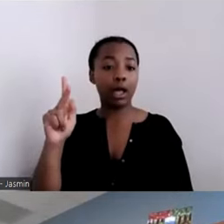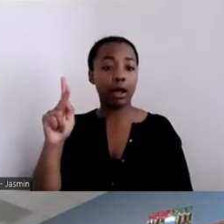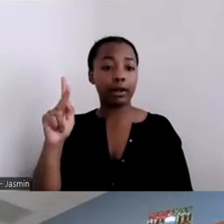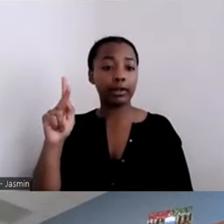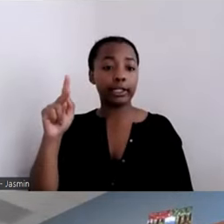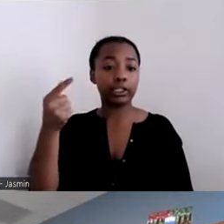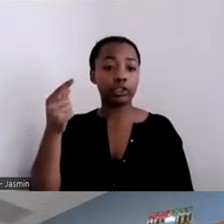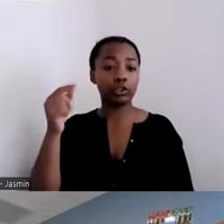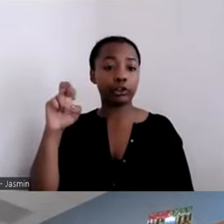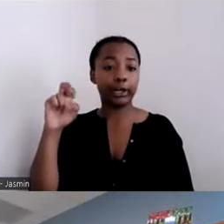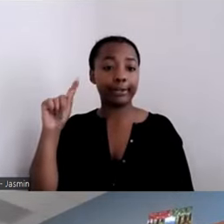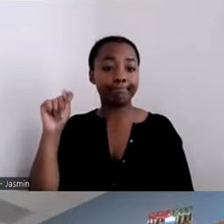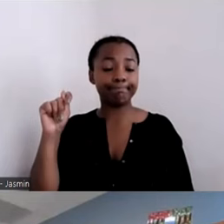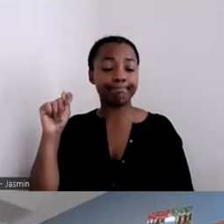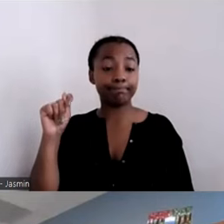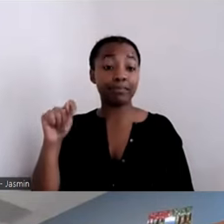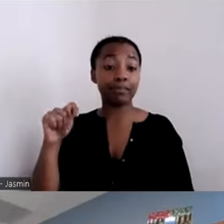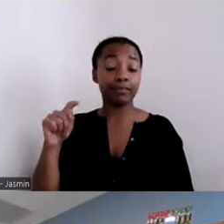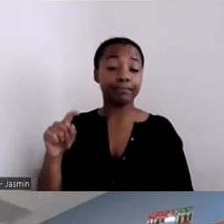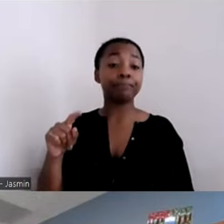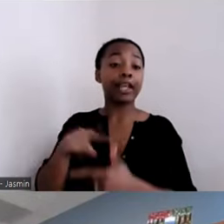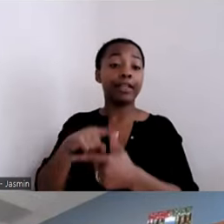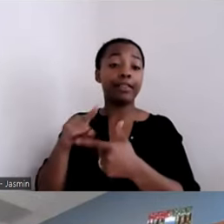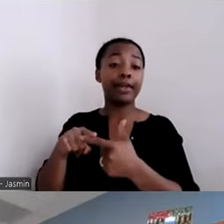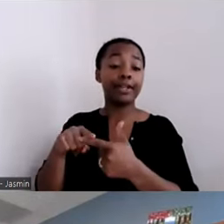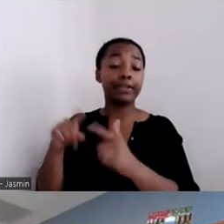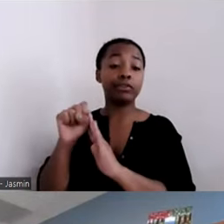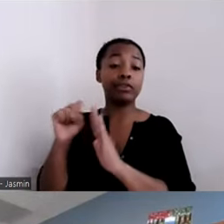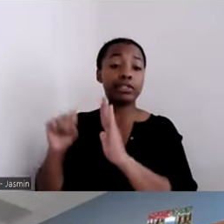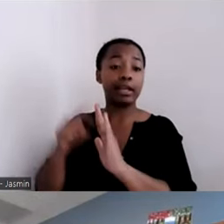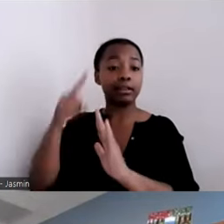decide how they’re going to distribute that funding based on the needs within their own state.